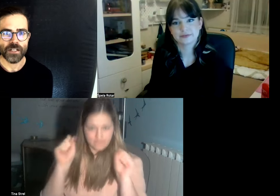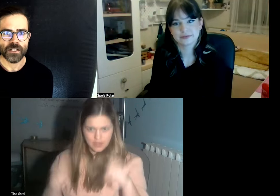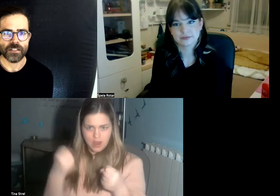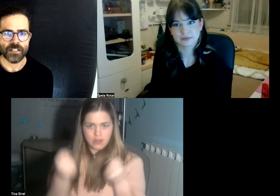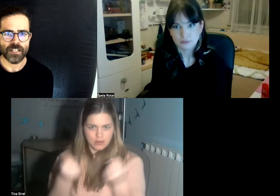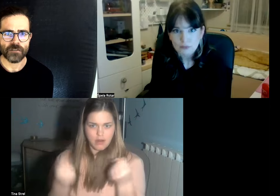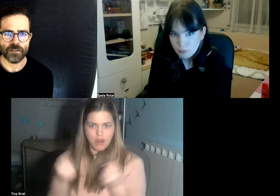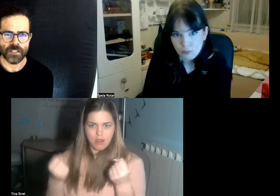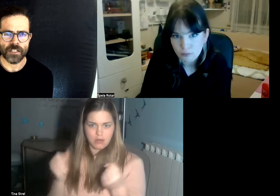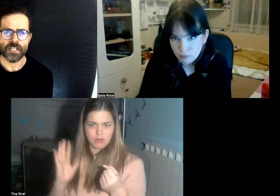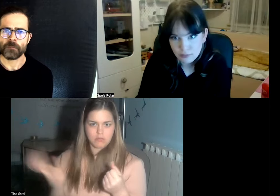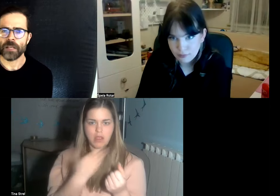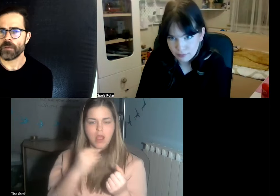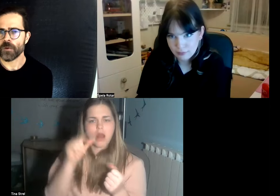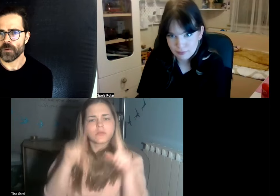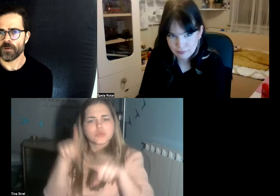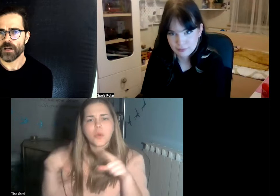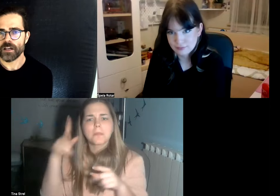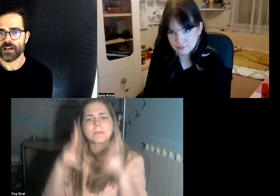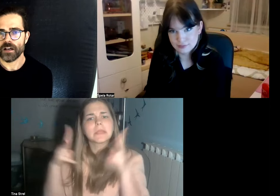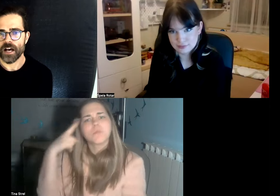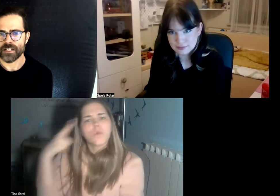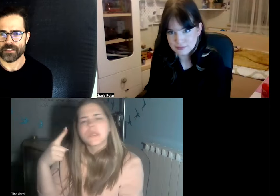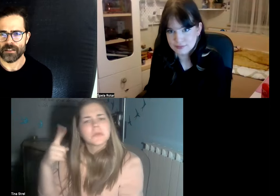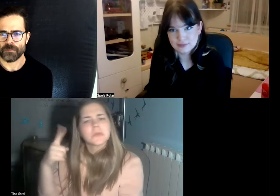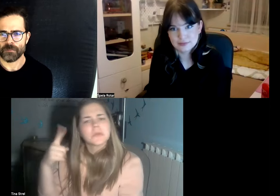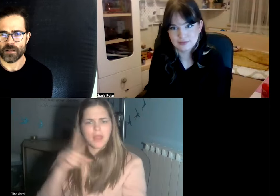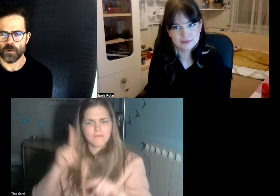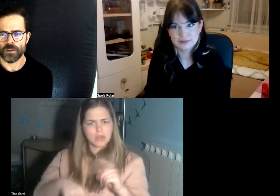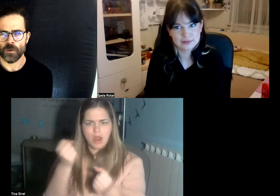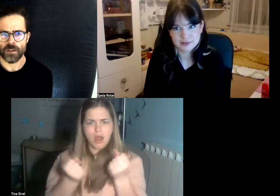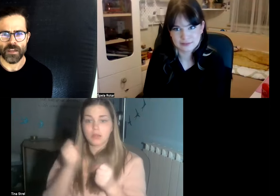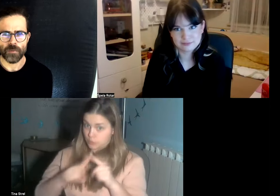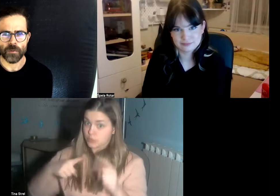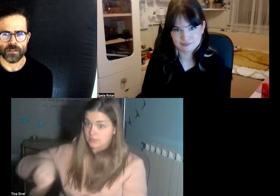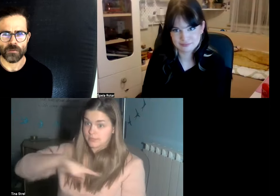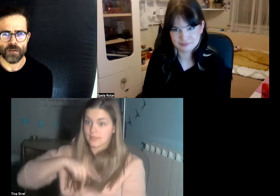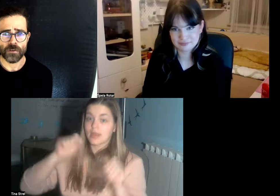Tina is saying for instance many people ask themselves wonder where the deaf people can drive or not